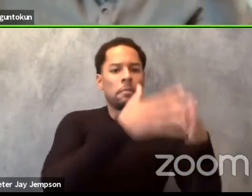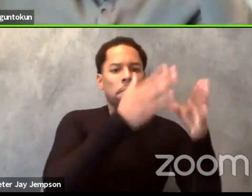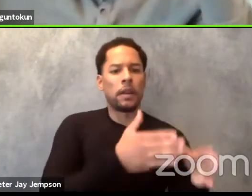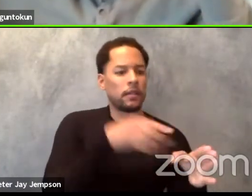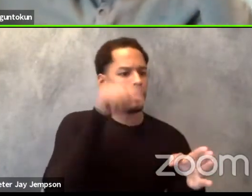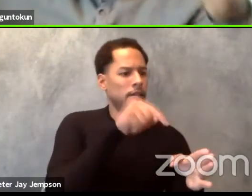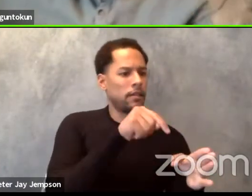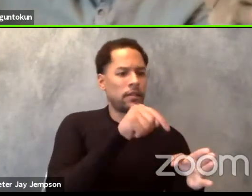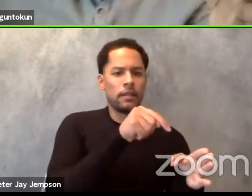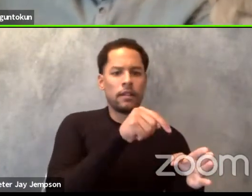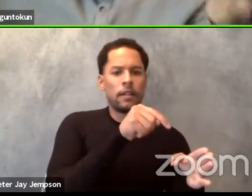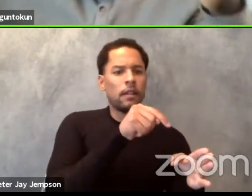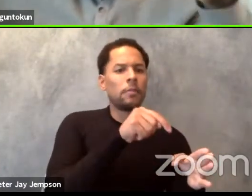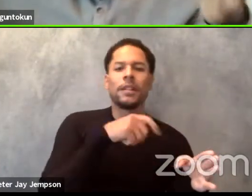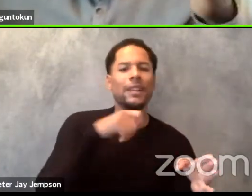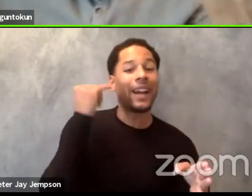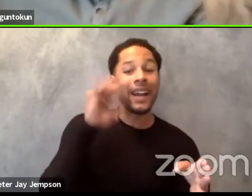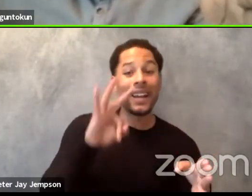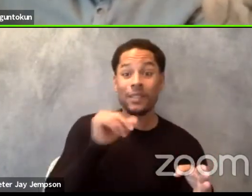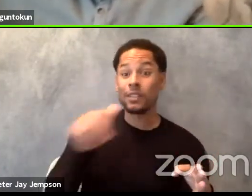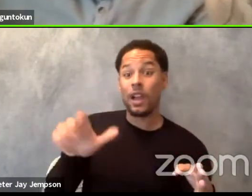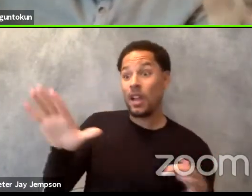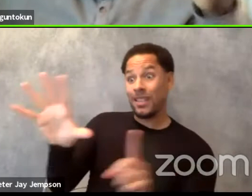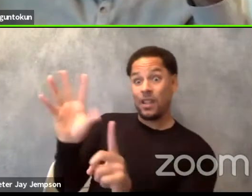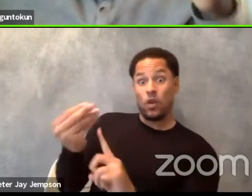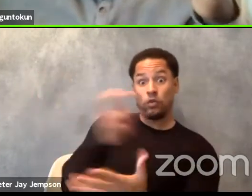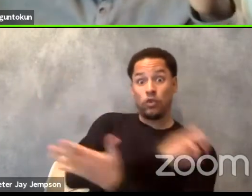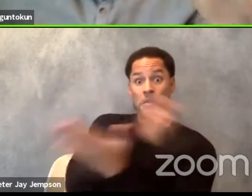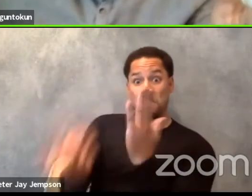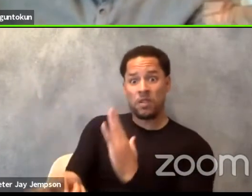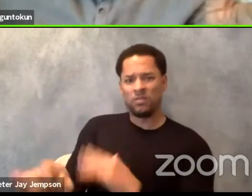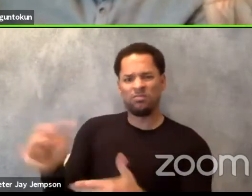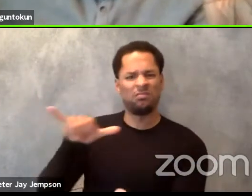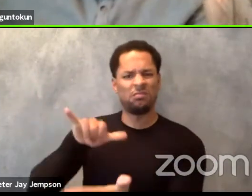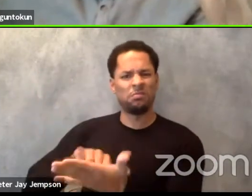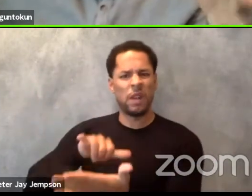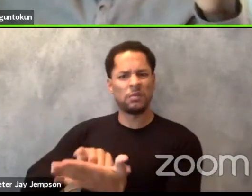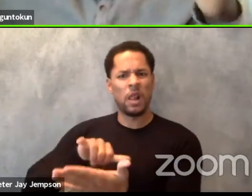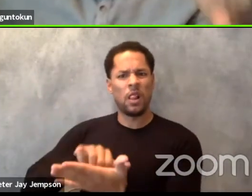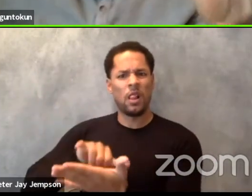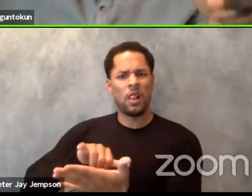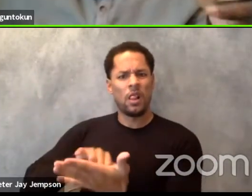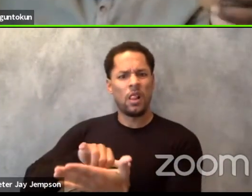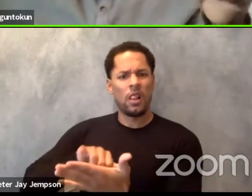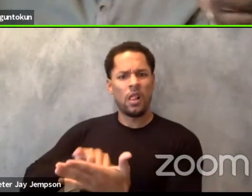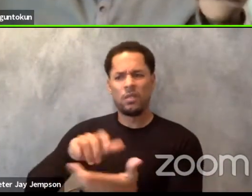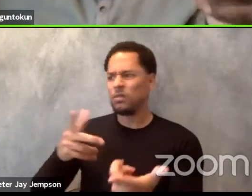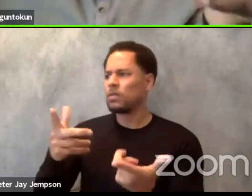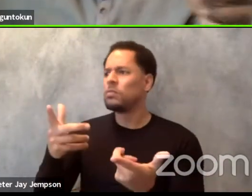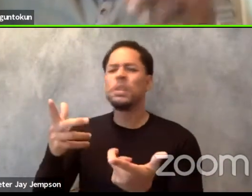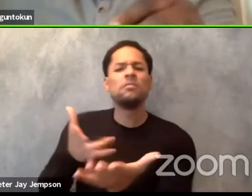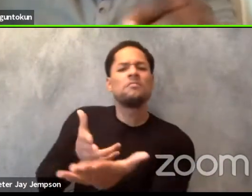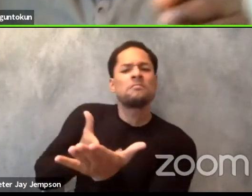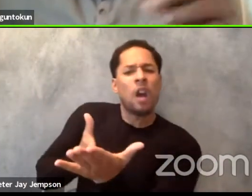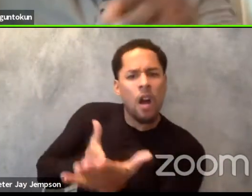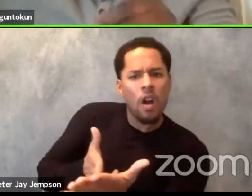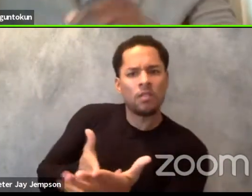If you're not immersed in that culture, it is impossible for you to profess dramaturgy on that work